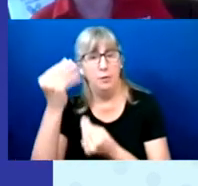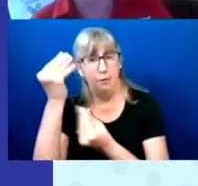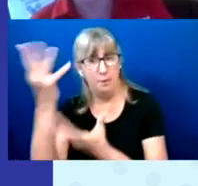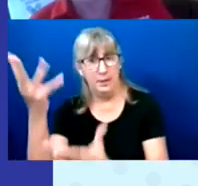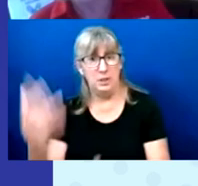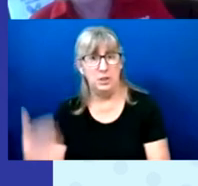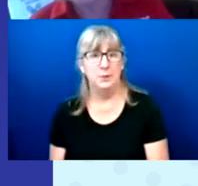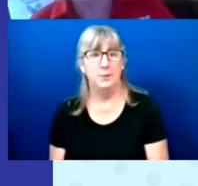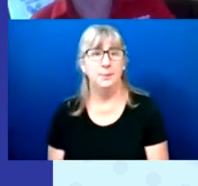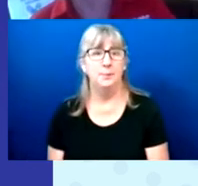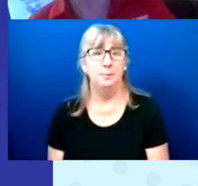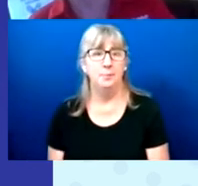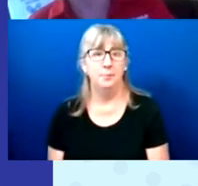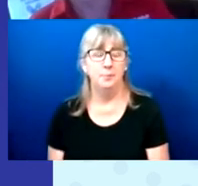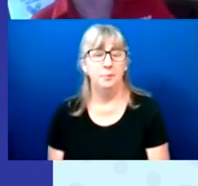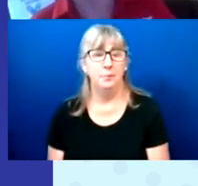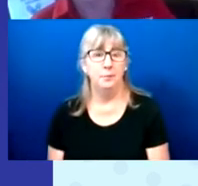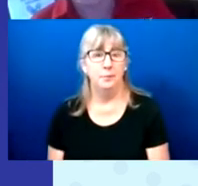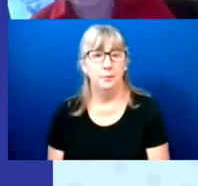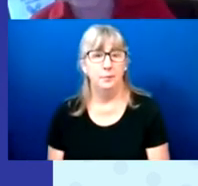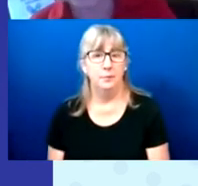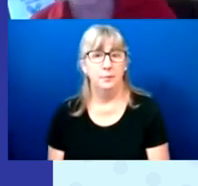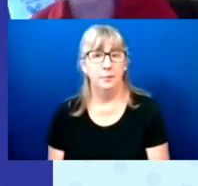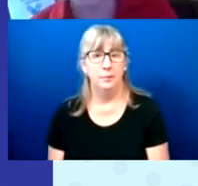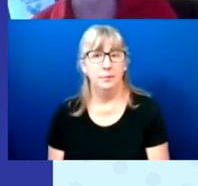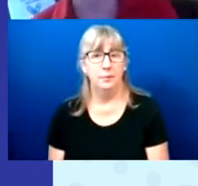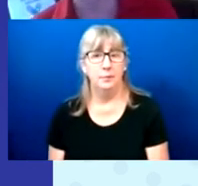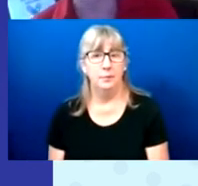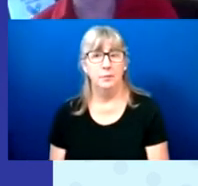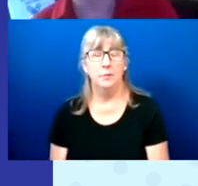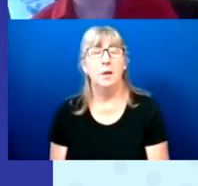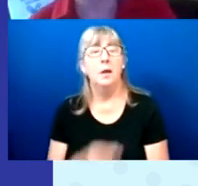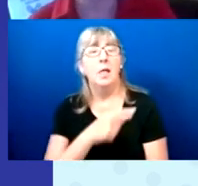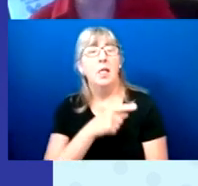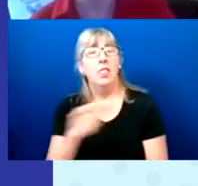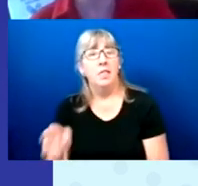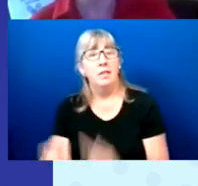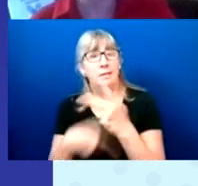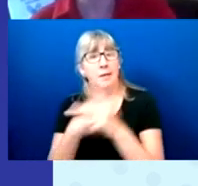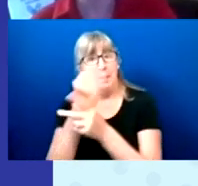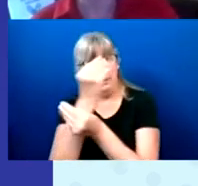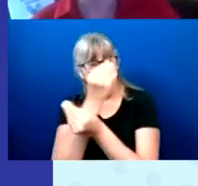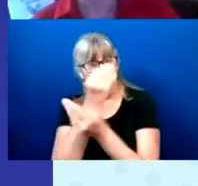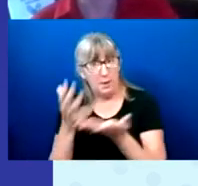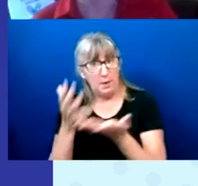We found that collecting this type of information is important, because part of our problem